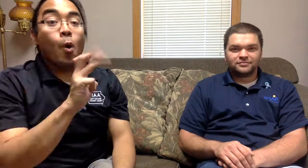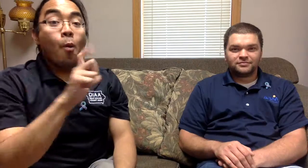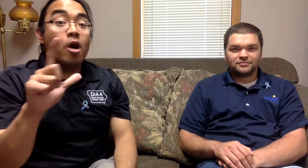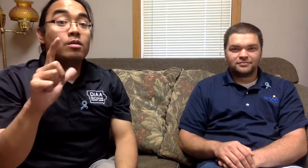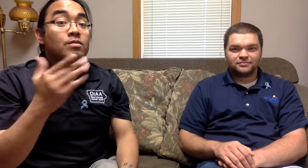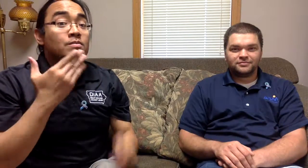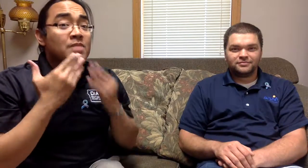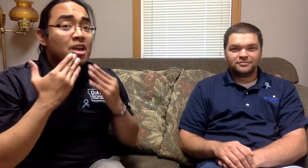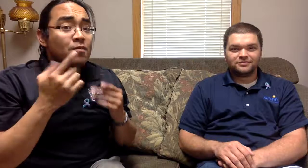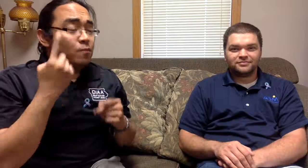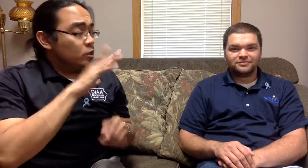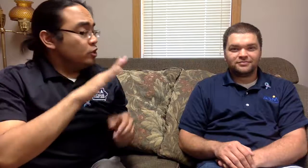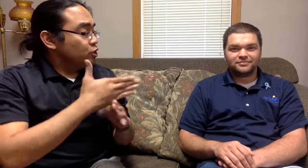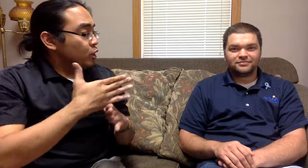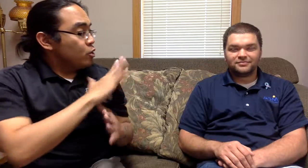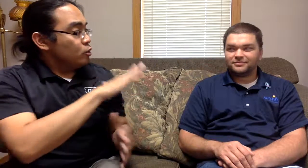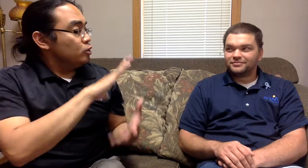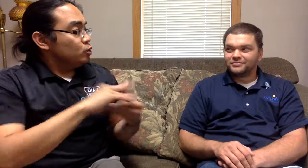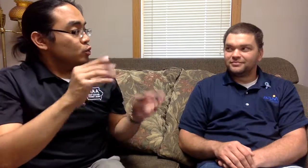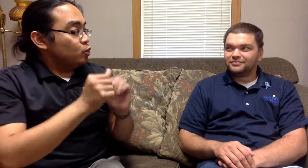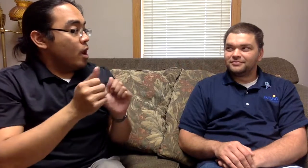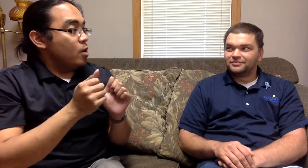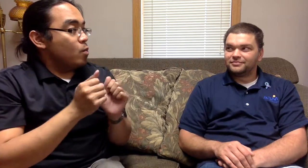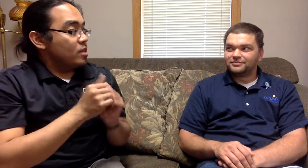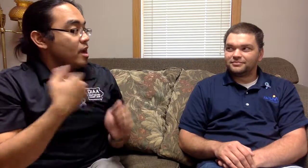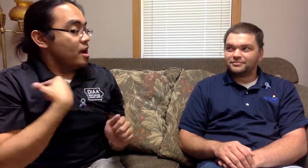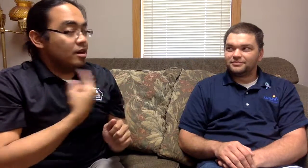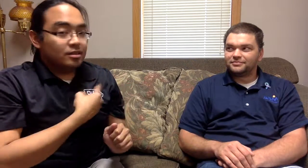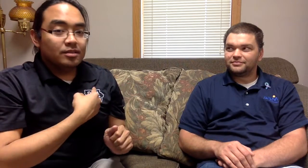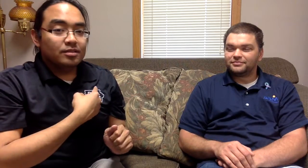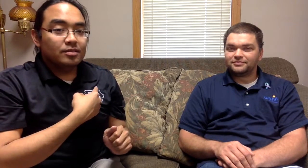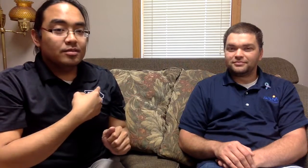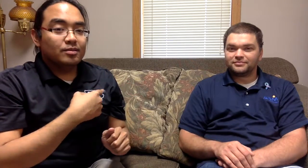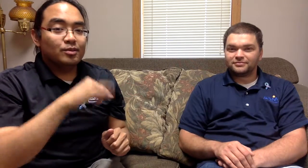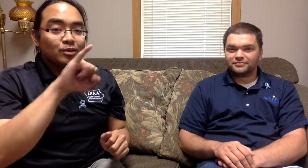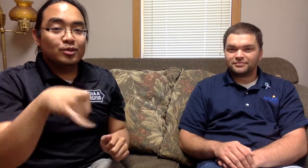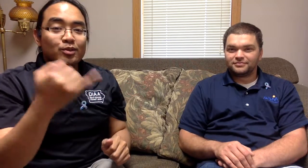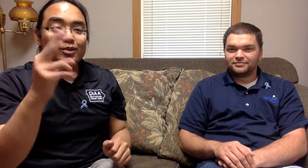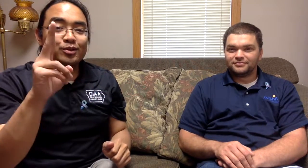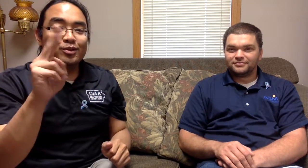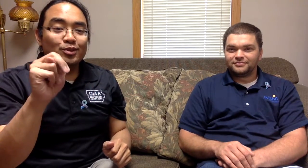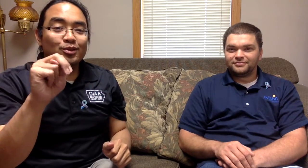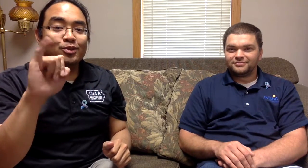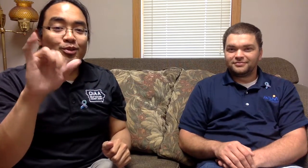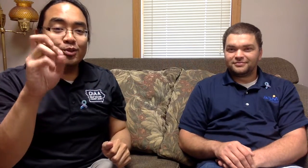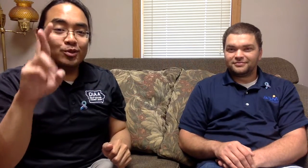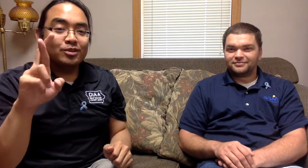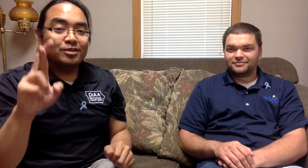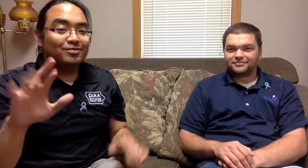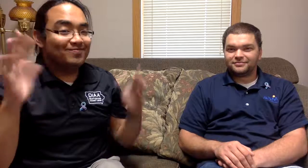Well, thank you for sharing your story with us, Junior